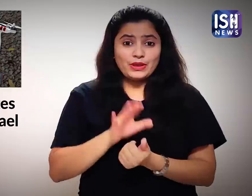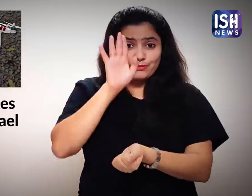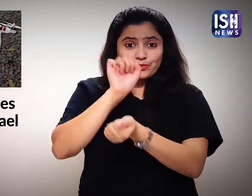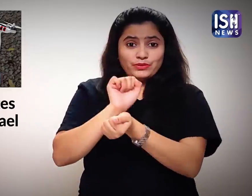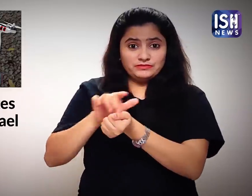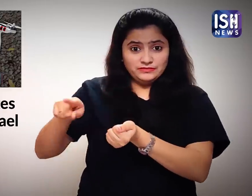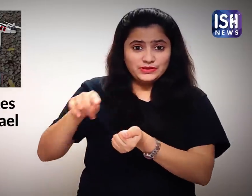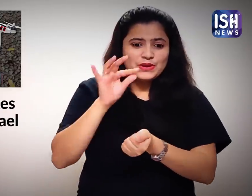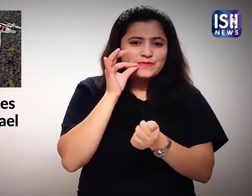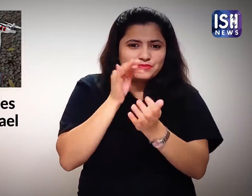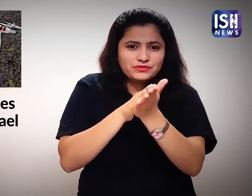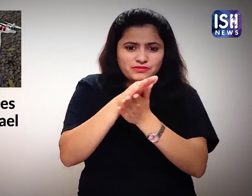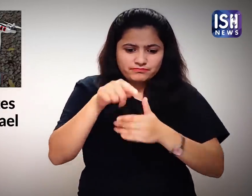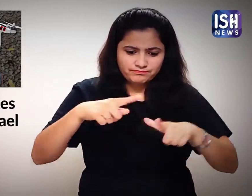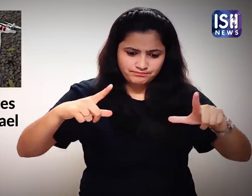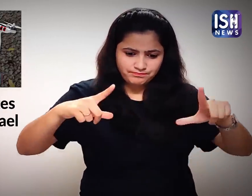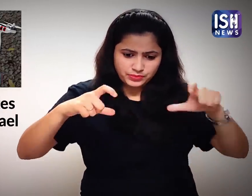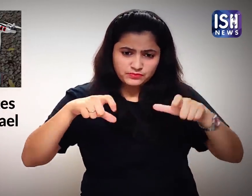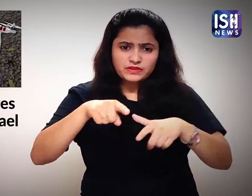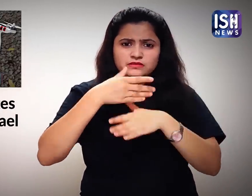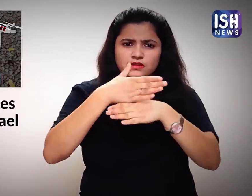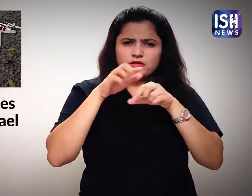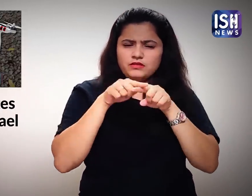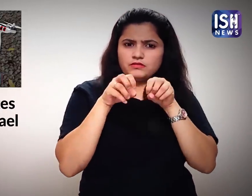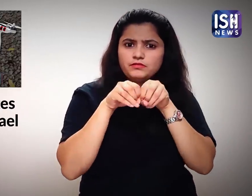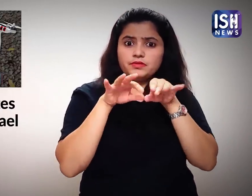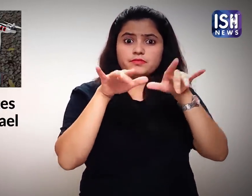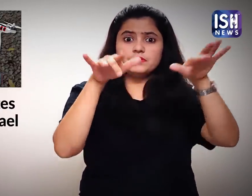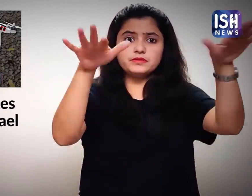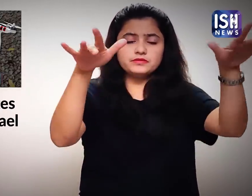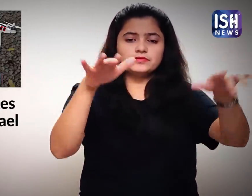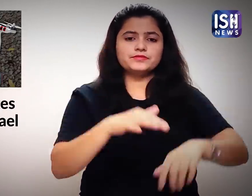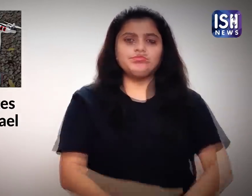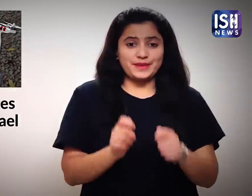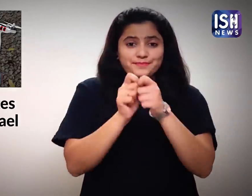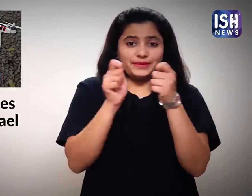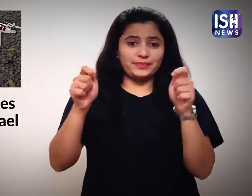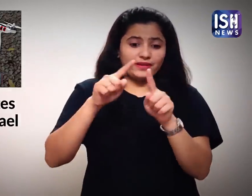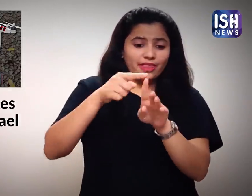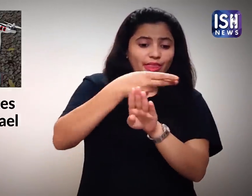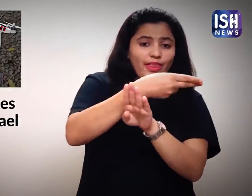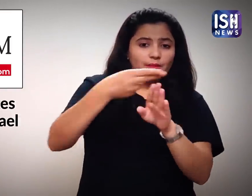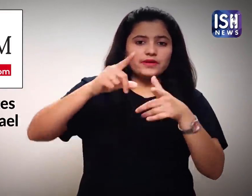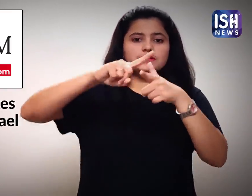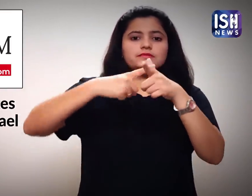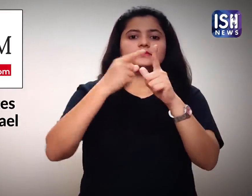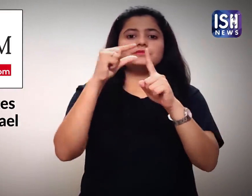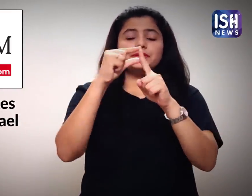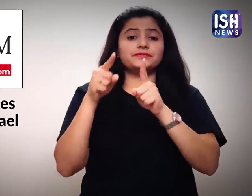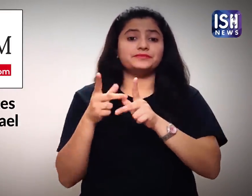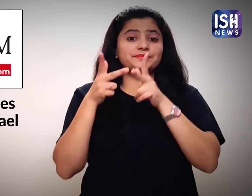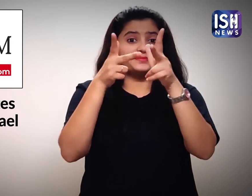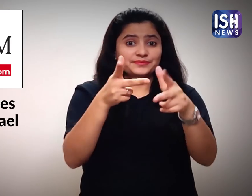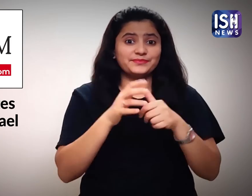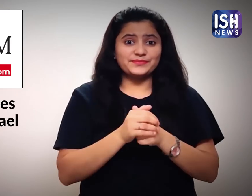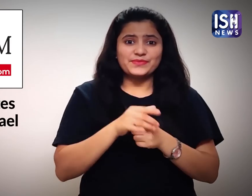Photos distributed by the police showed it was filled with Marijuana. According to the Jerusalem Post,